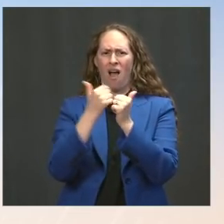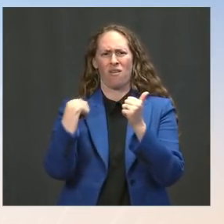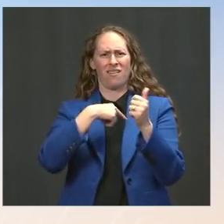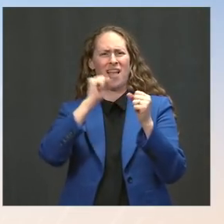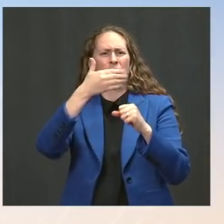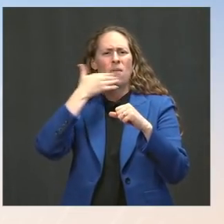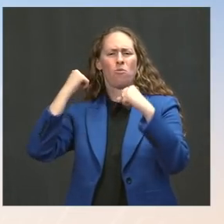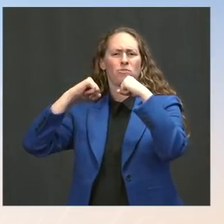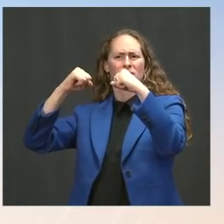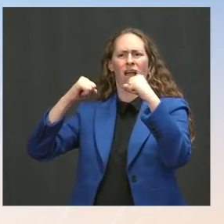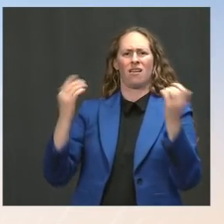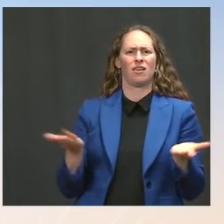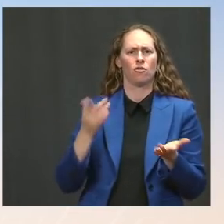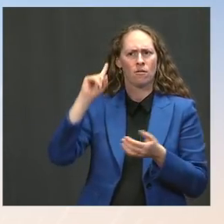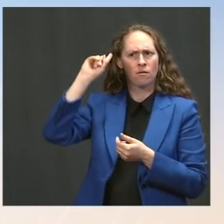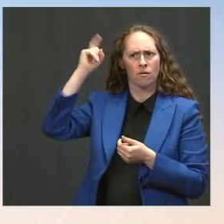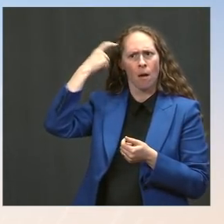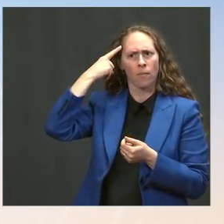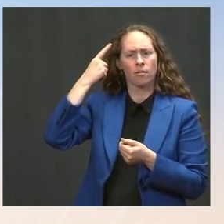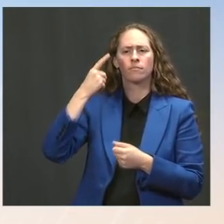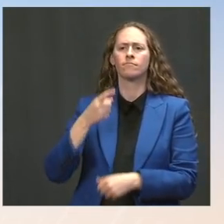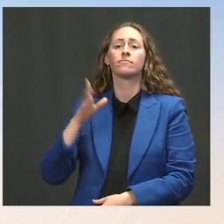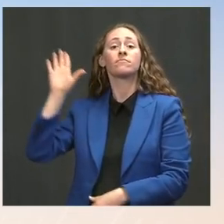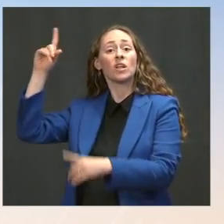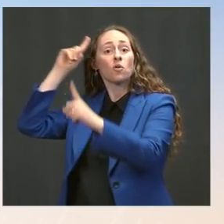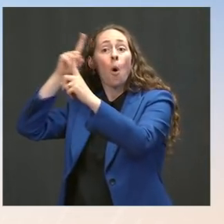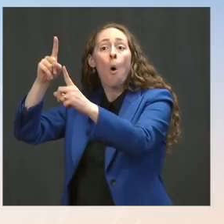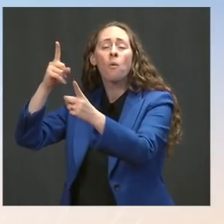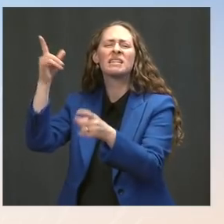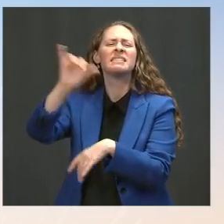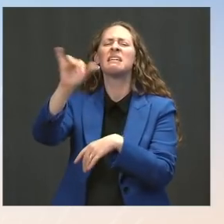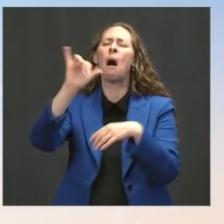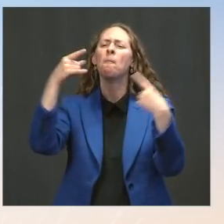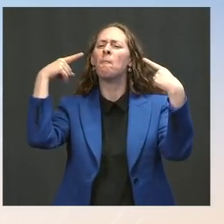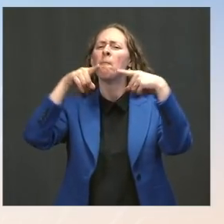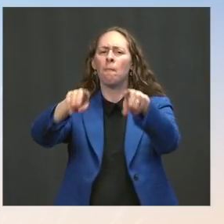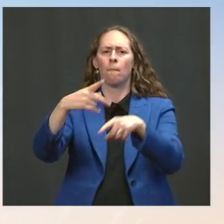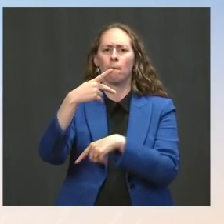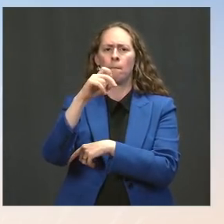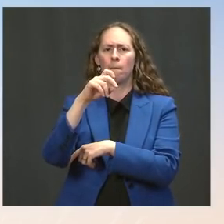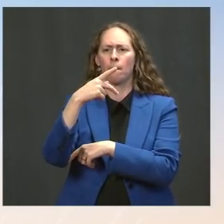which is to get to the bottom of what happened and prevent it from happening in the future.